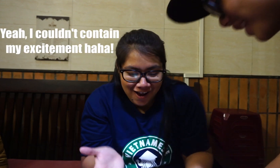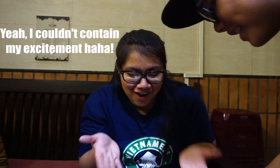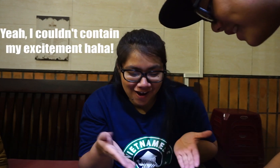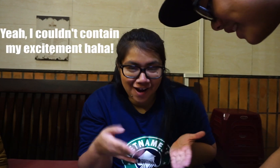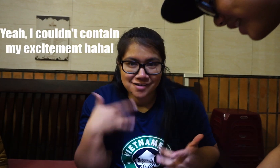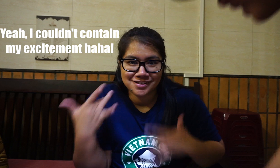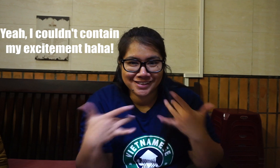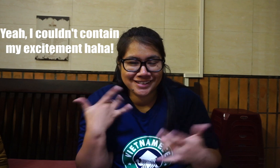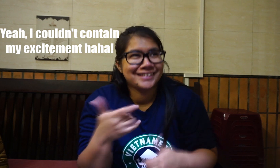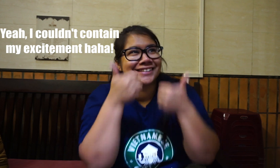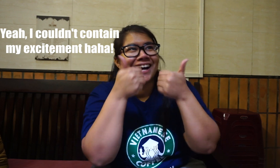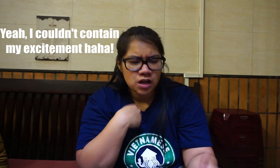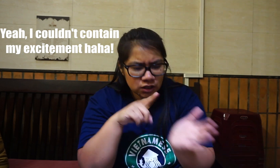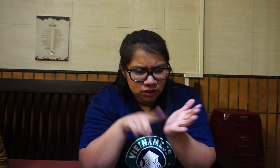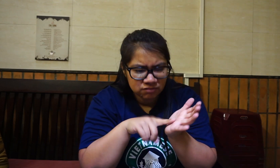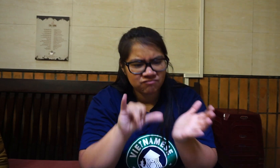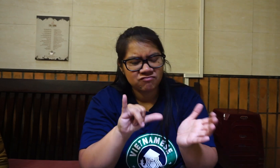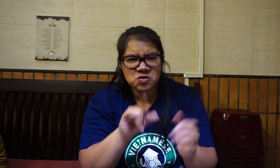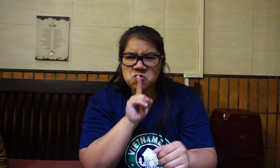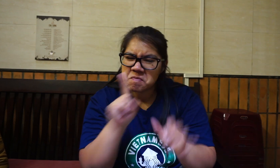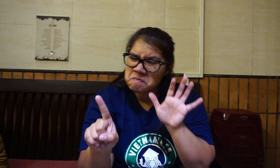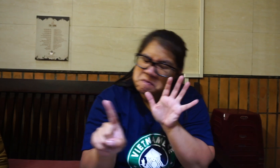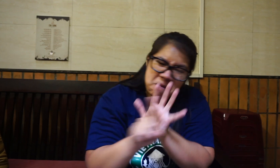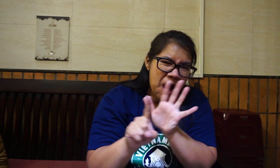I'm so excited! *Gives thumbs up to waiter* When I was researching on Hanoi